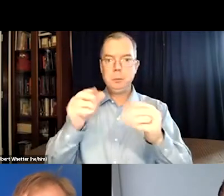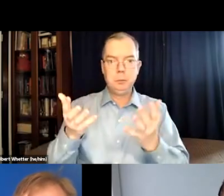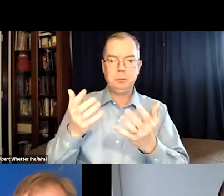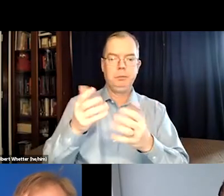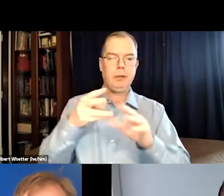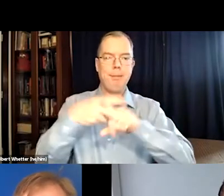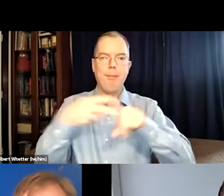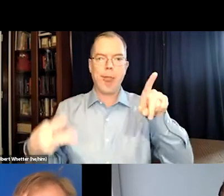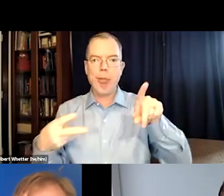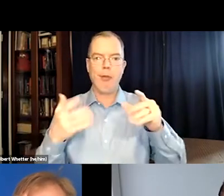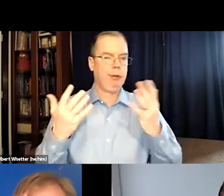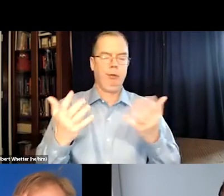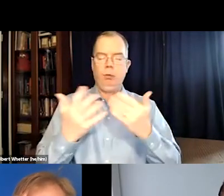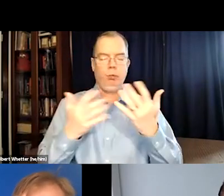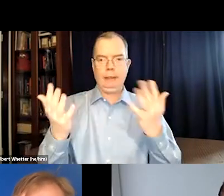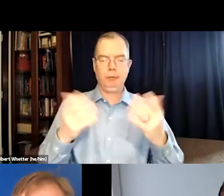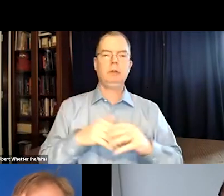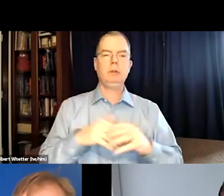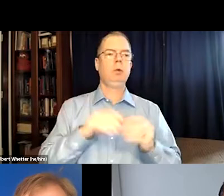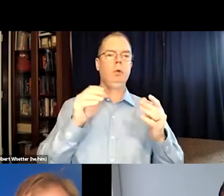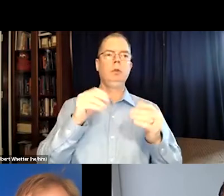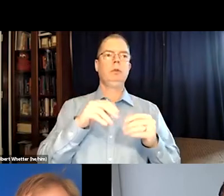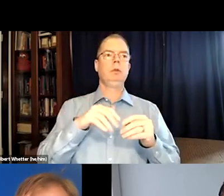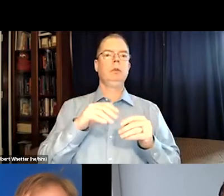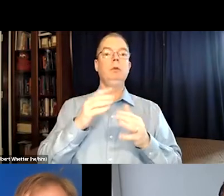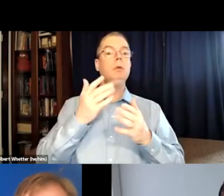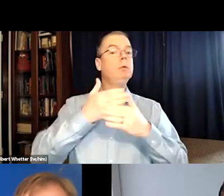an equipment failure on their end, or something is unplugged.